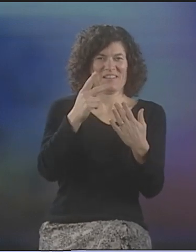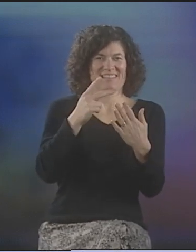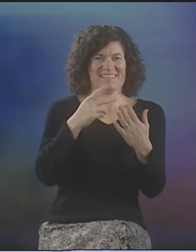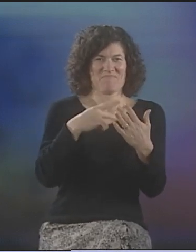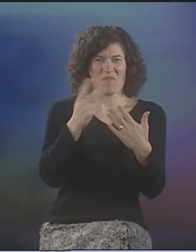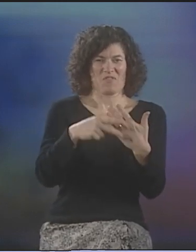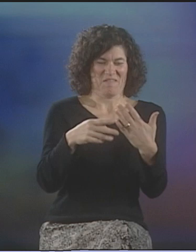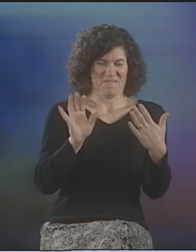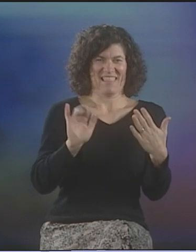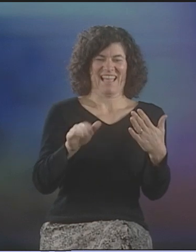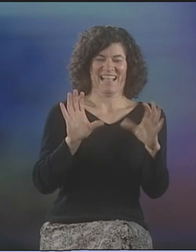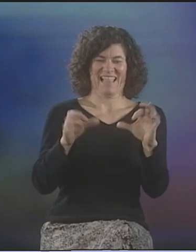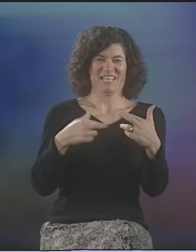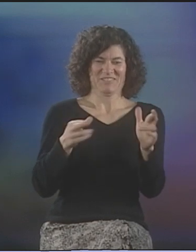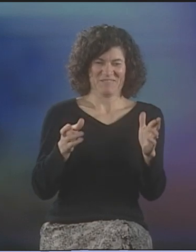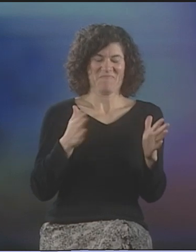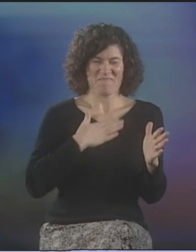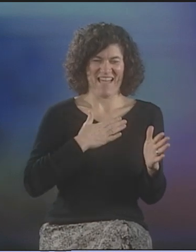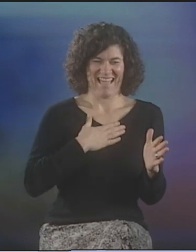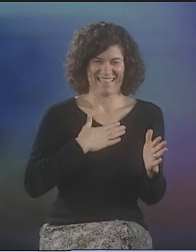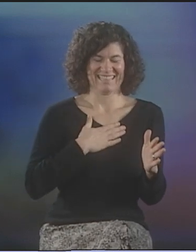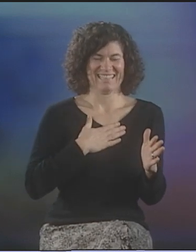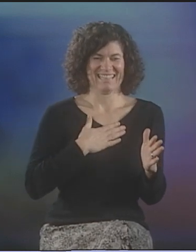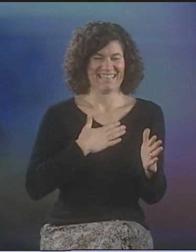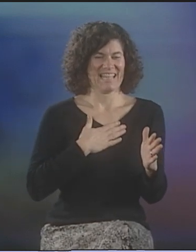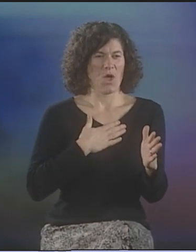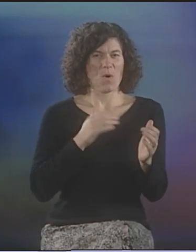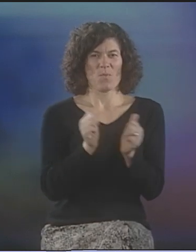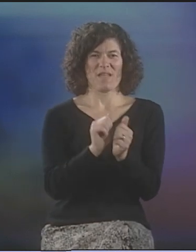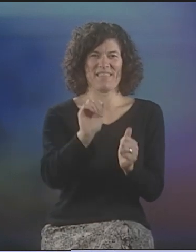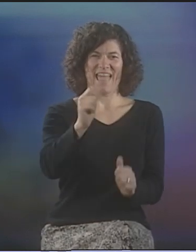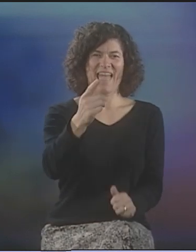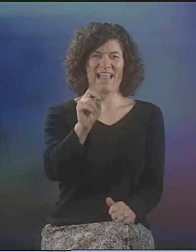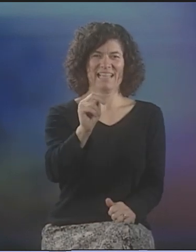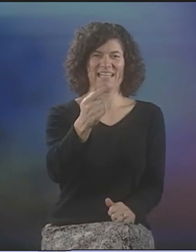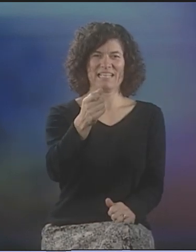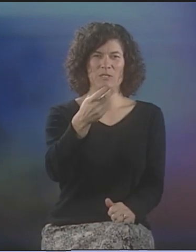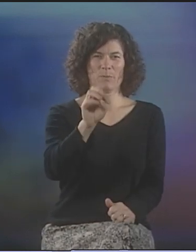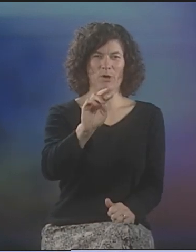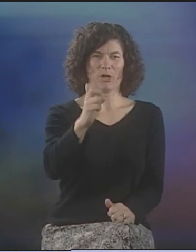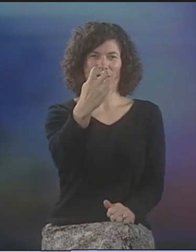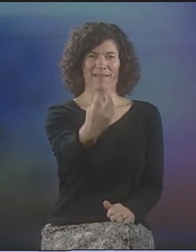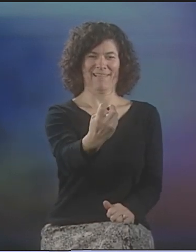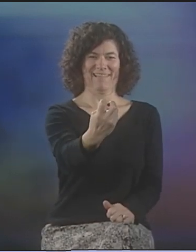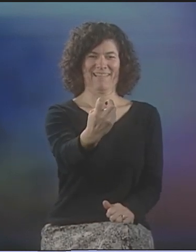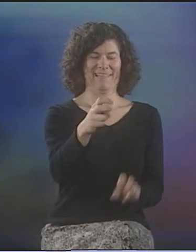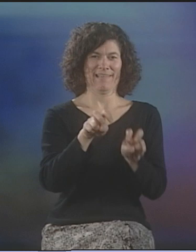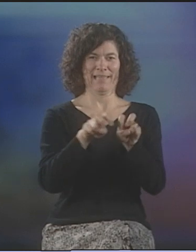AND THAT'S THE CLASSROOM WE MET IN. THAT WAS THE VERY ROOM, AND ALLEN GINSBERG WAS SITTING RIGHT IN FRONT OF ME.